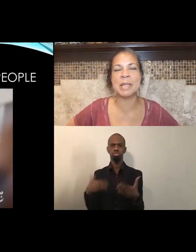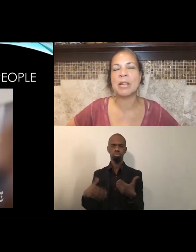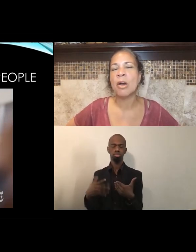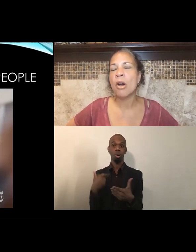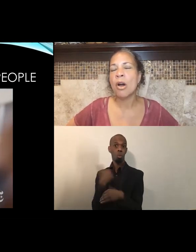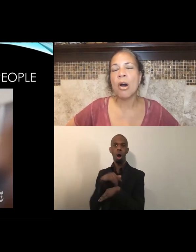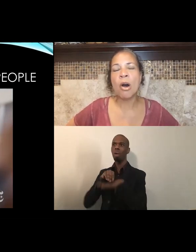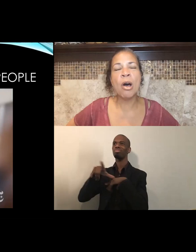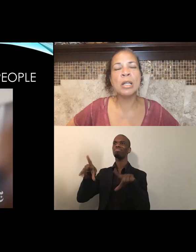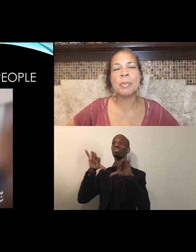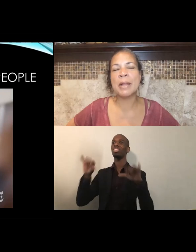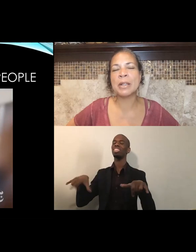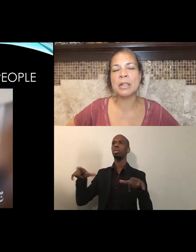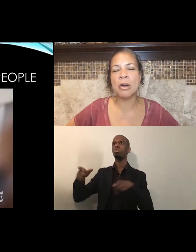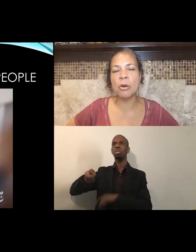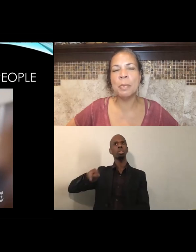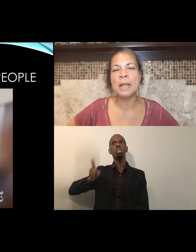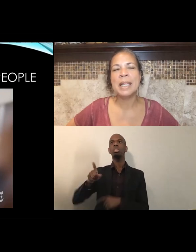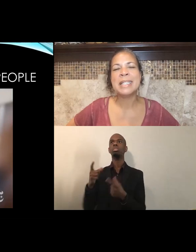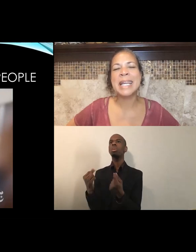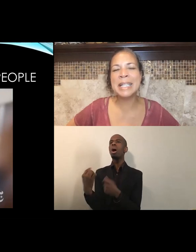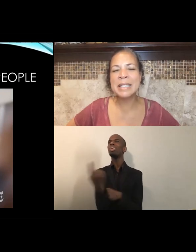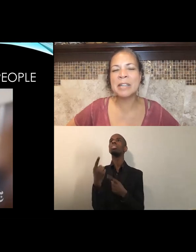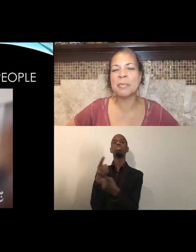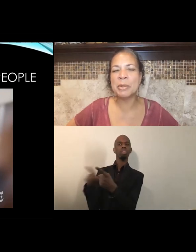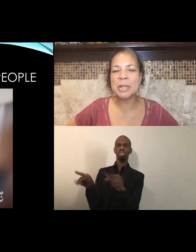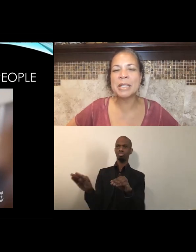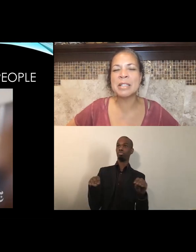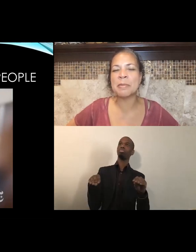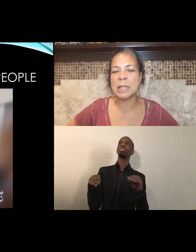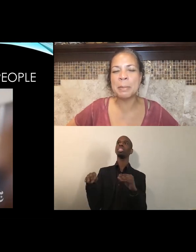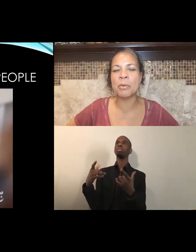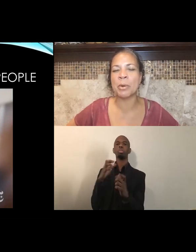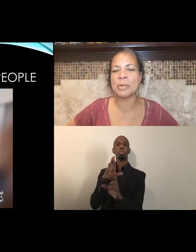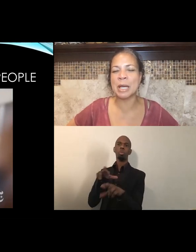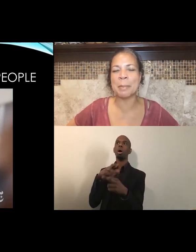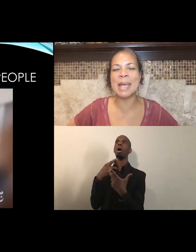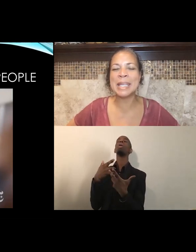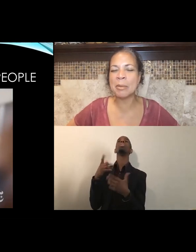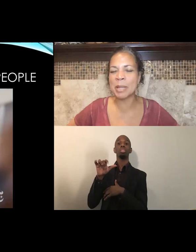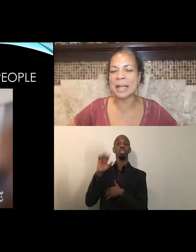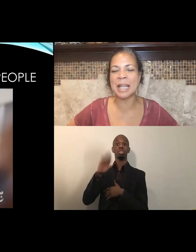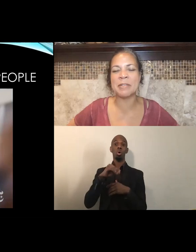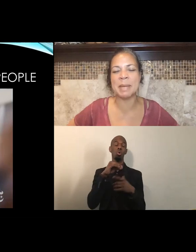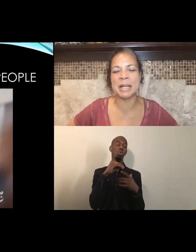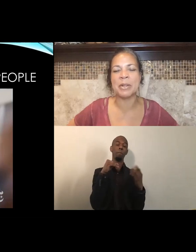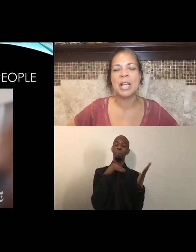that all around the globe, tens of millions of people rose up, making Black Lives Matter,